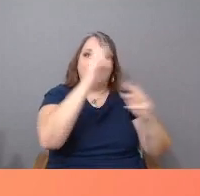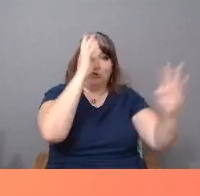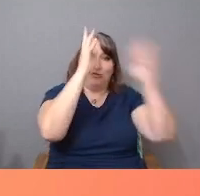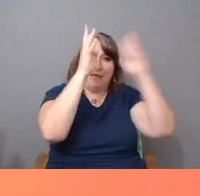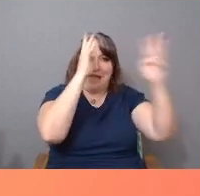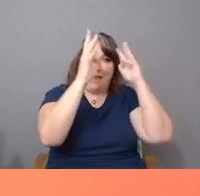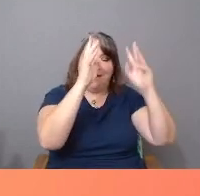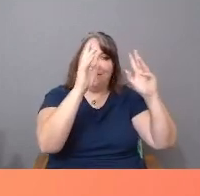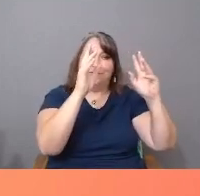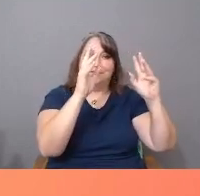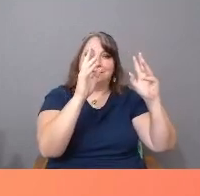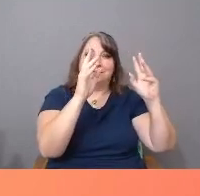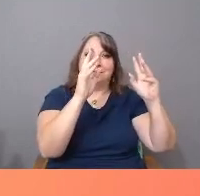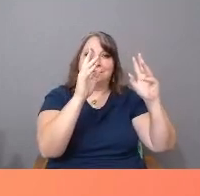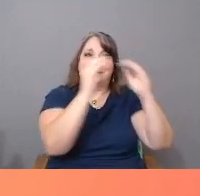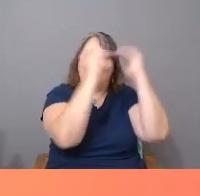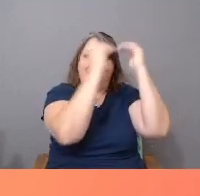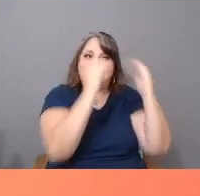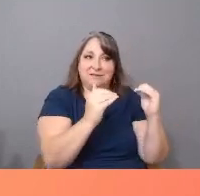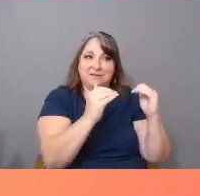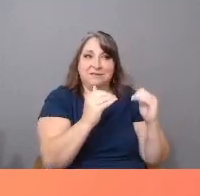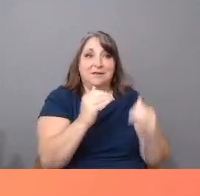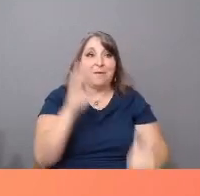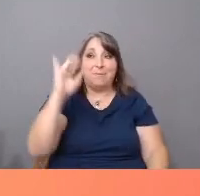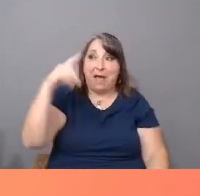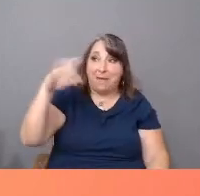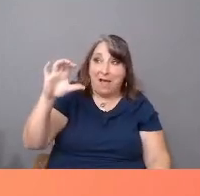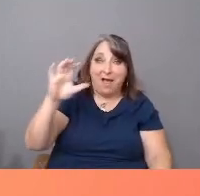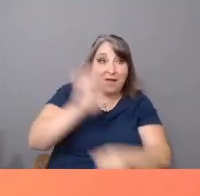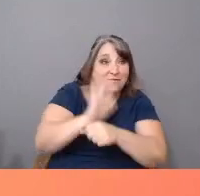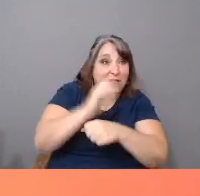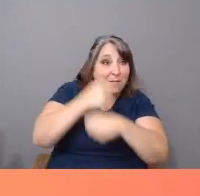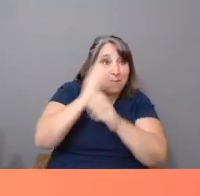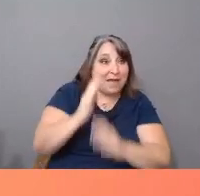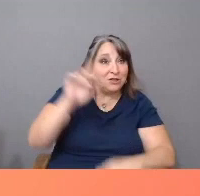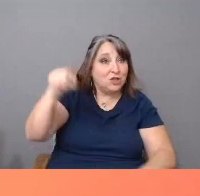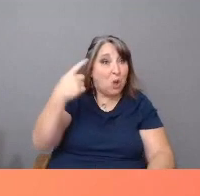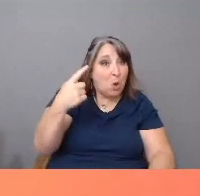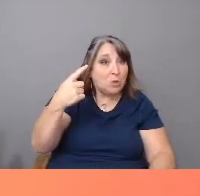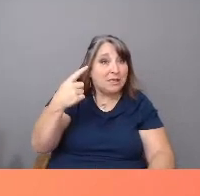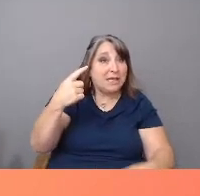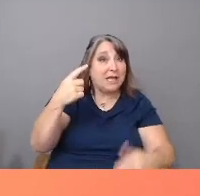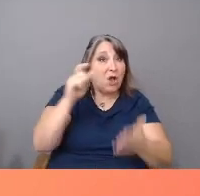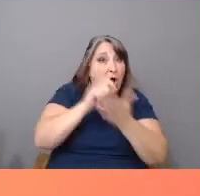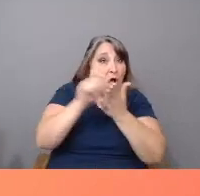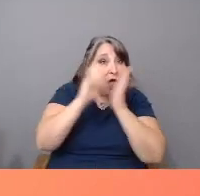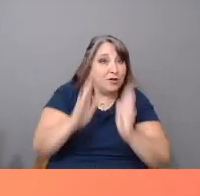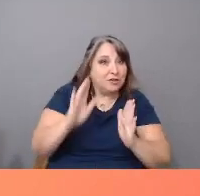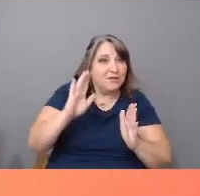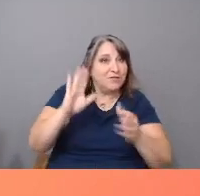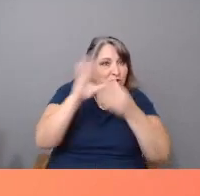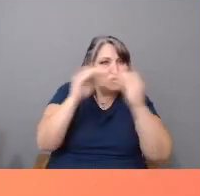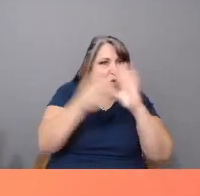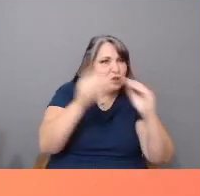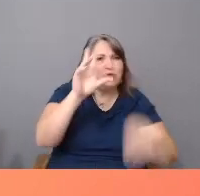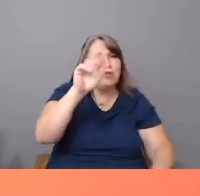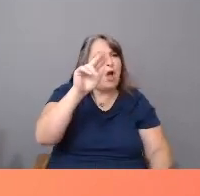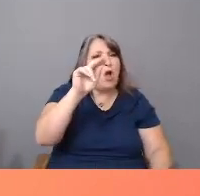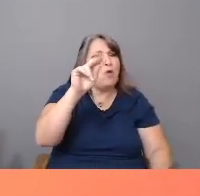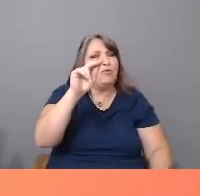I don't think BIPOC filmmakers should be the exclusive authors of BIPOC stories. There are some non-BIPOC White and Latinx